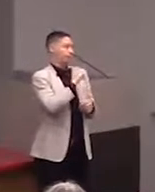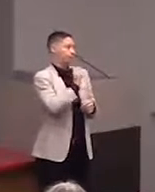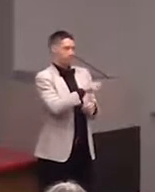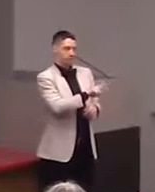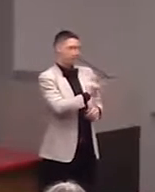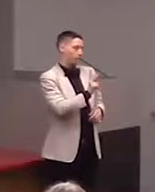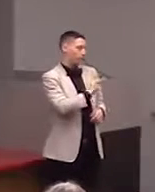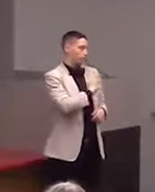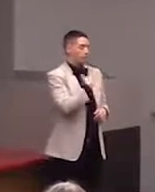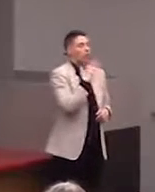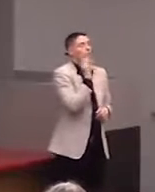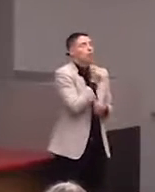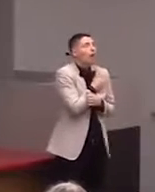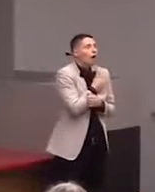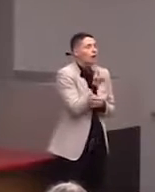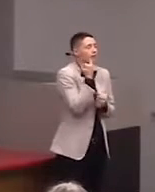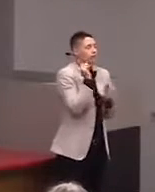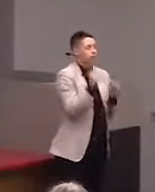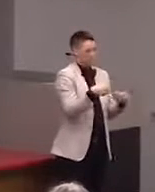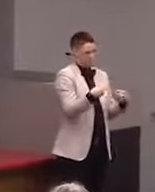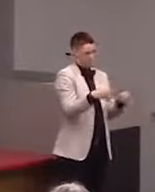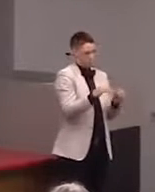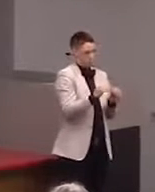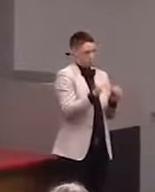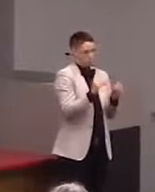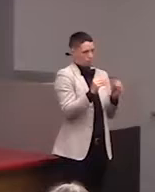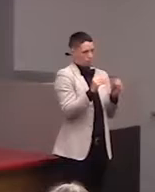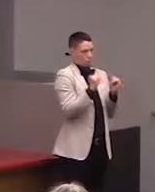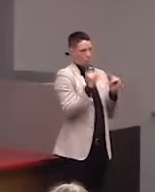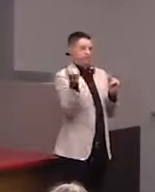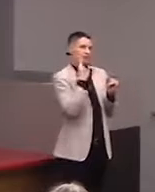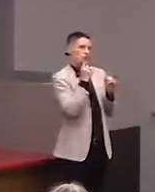with selling to individuals. We've definitely done stuff with schools,